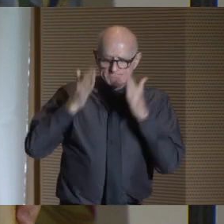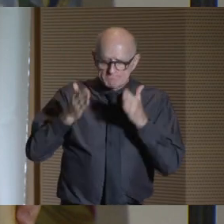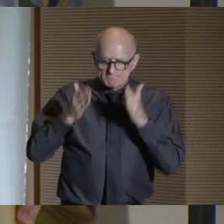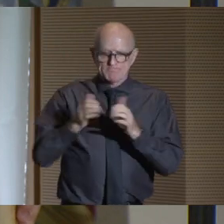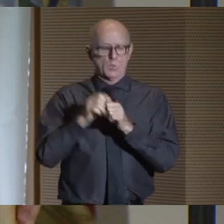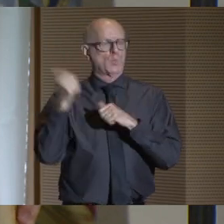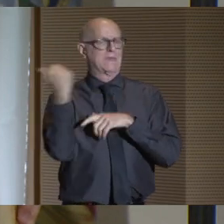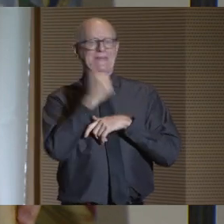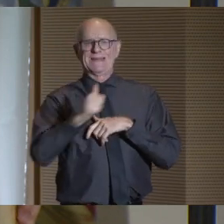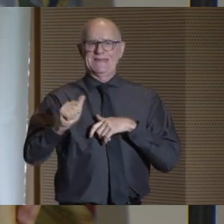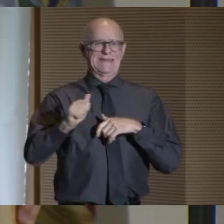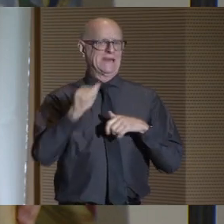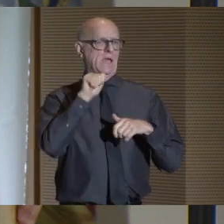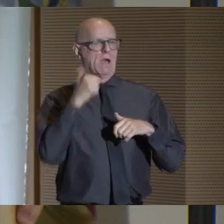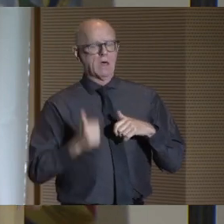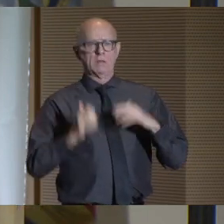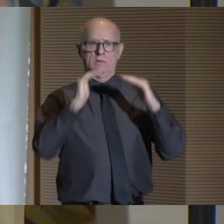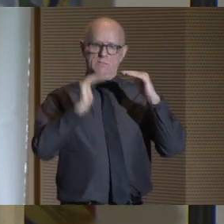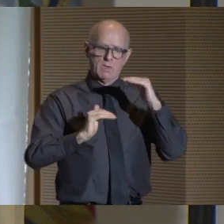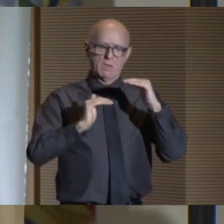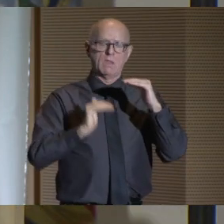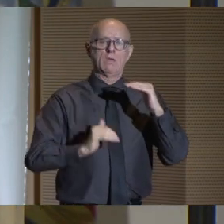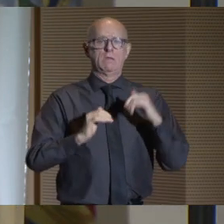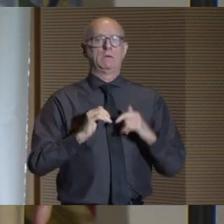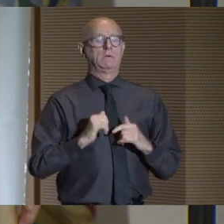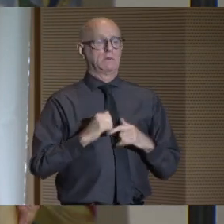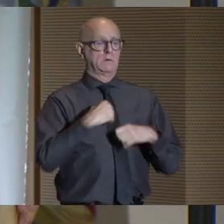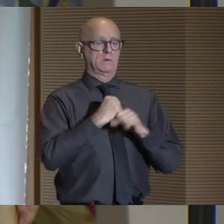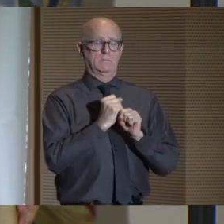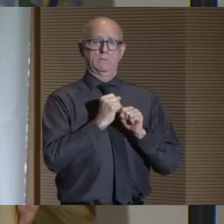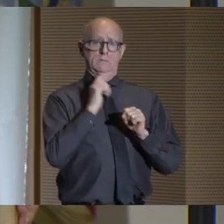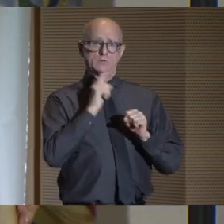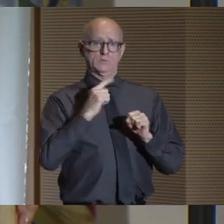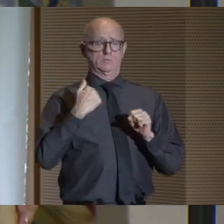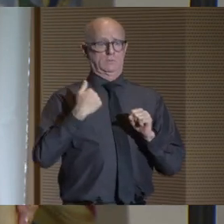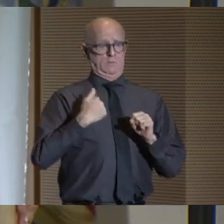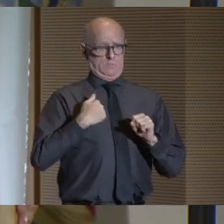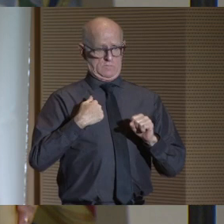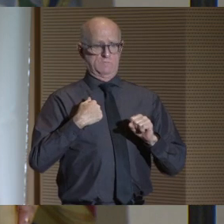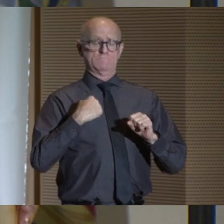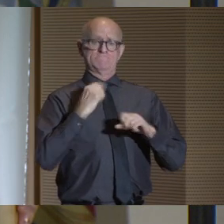just as we do with any other inequity. To make good on this promise,